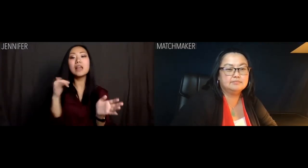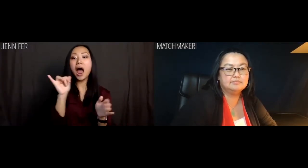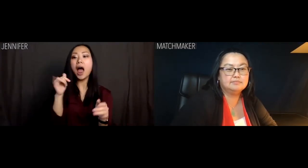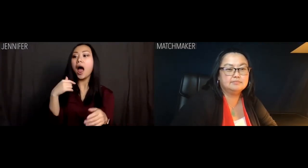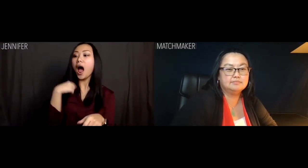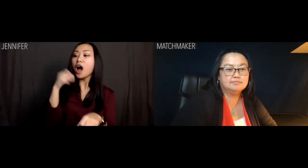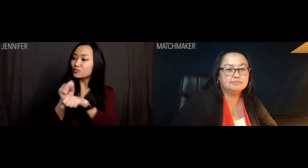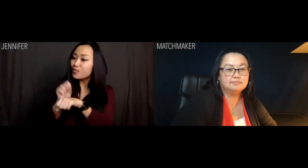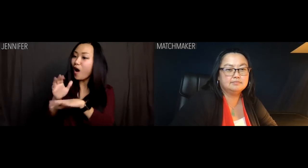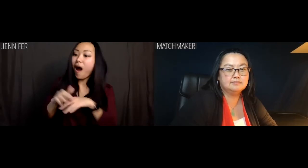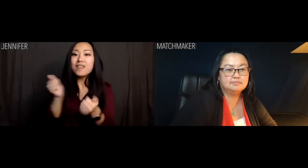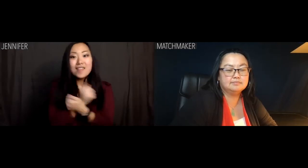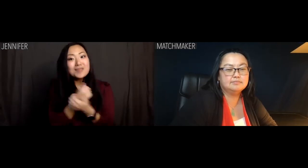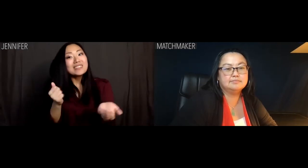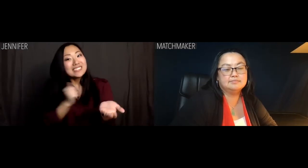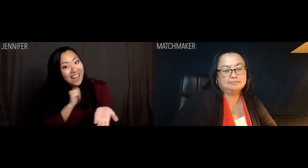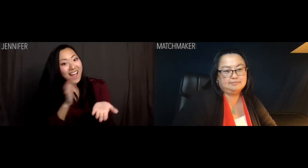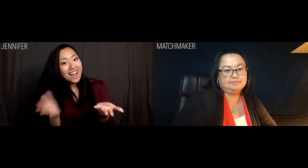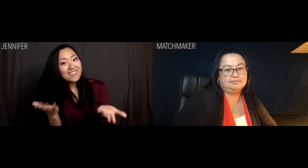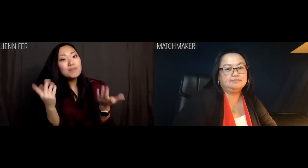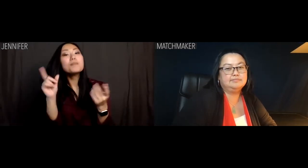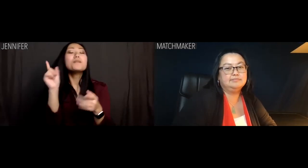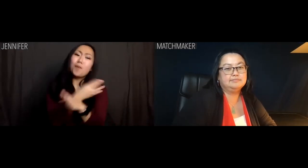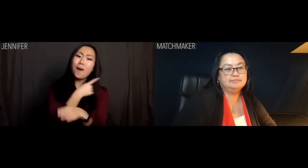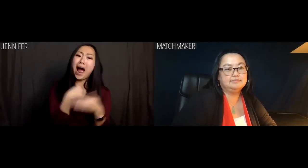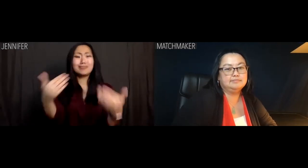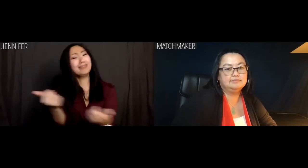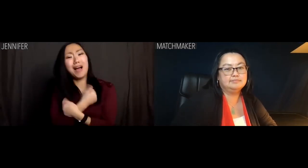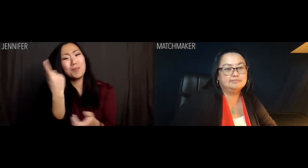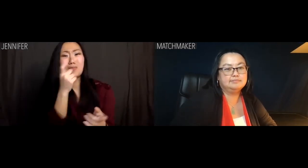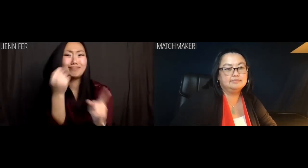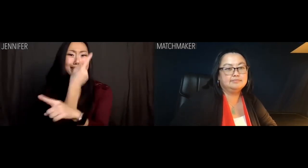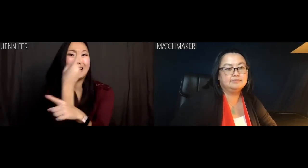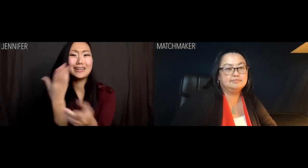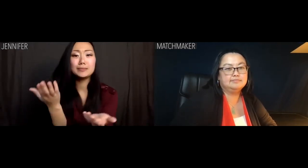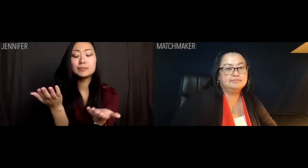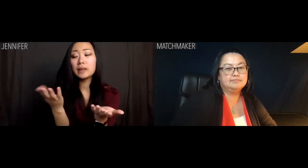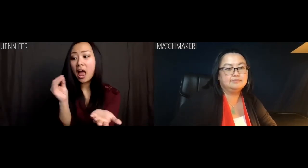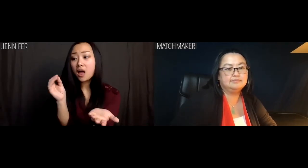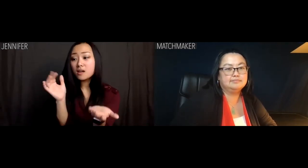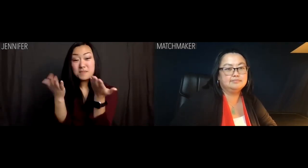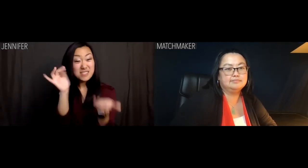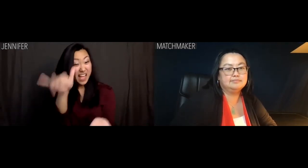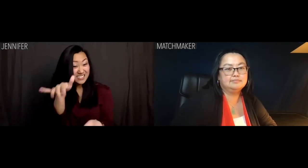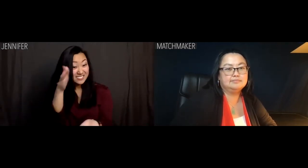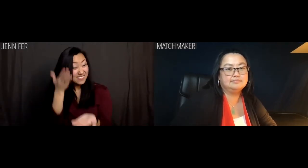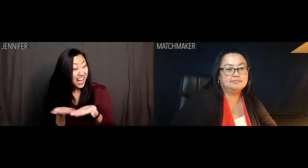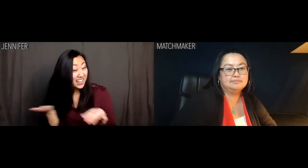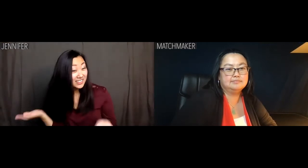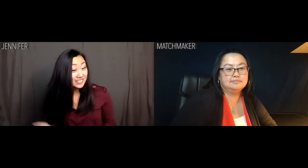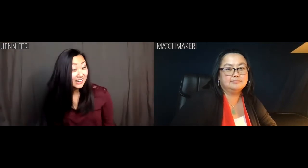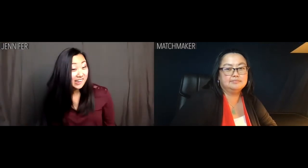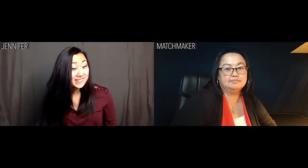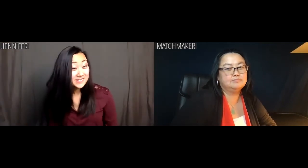Like maybe I should work on loving myself before loving some rando. And maybe that's just as valid.